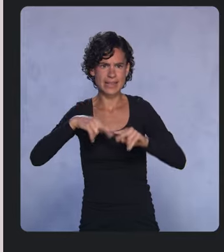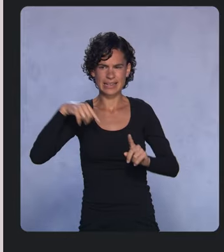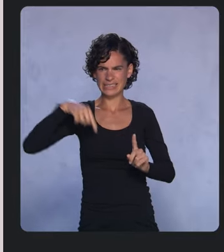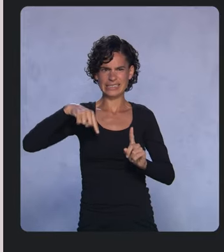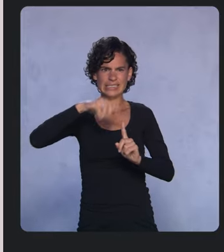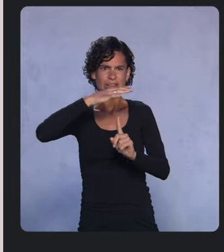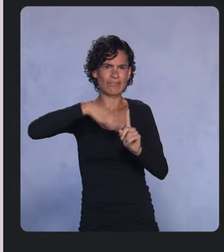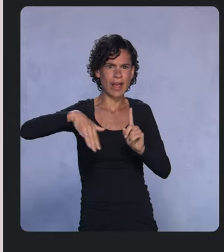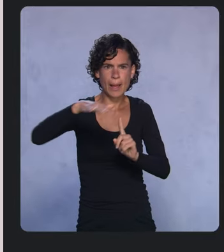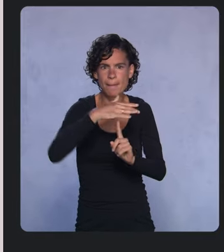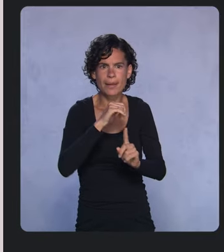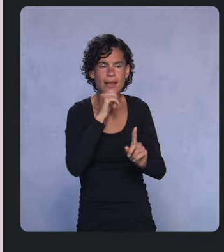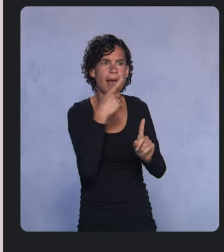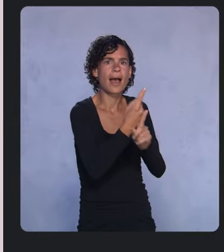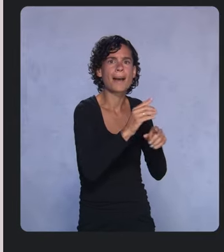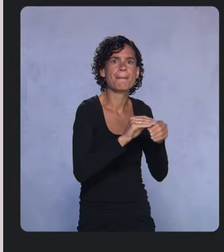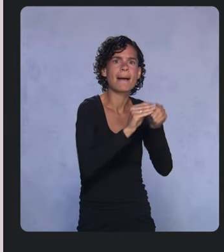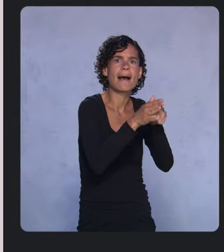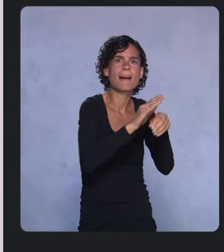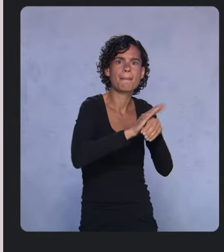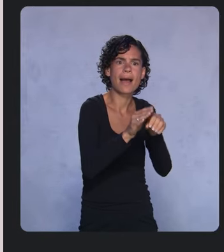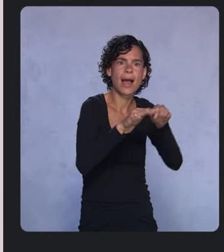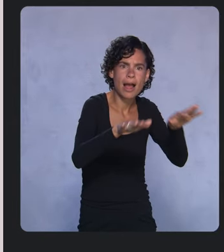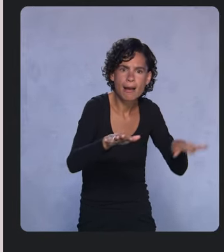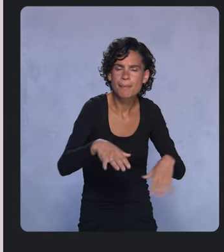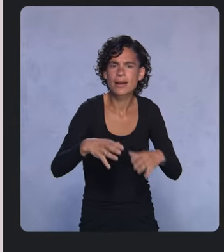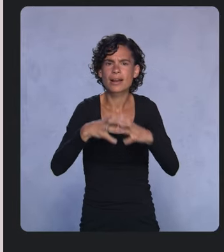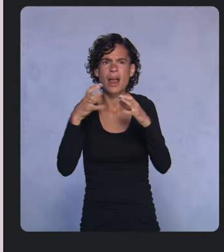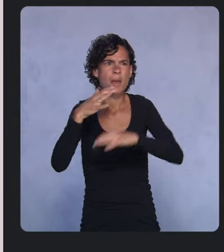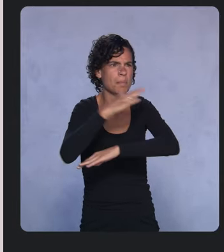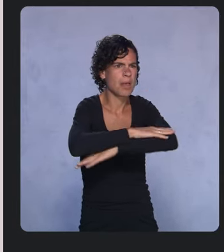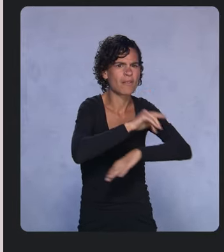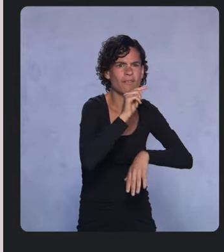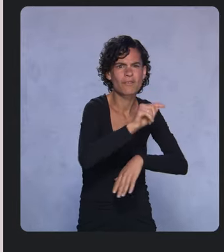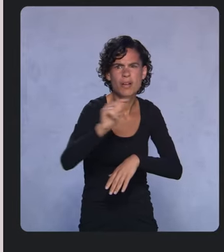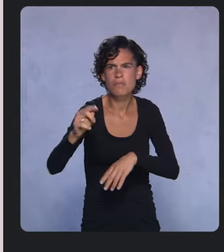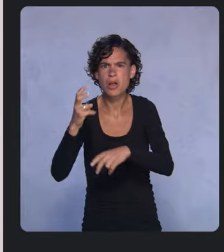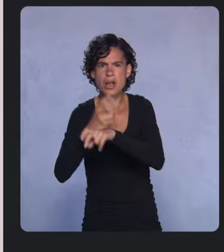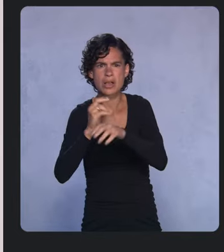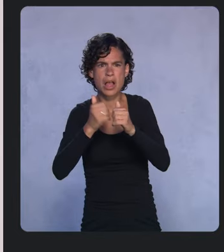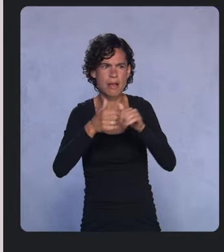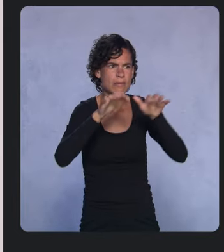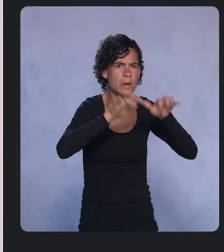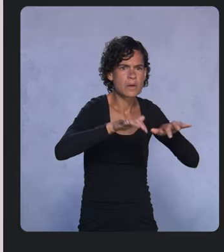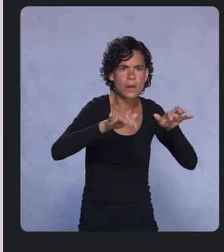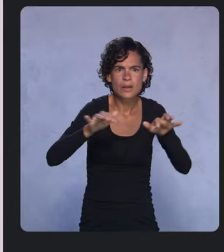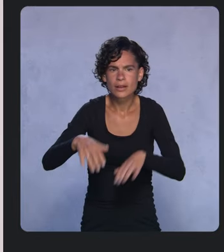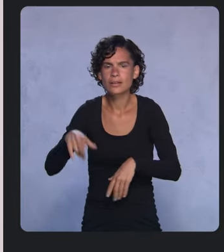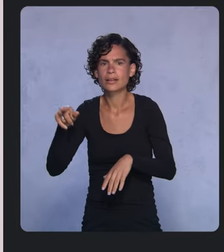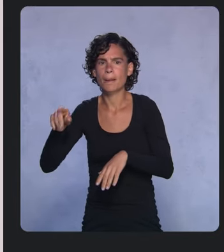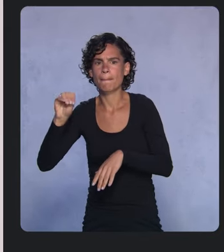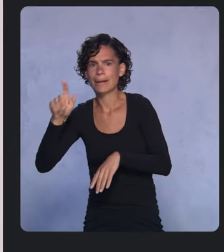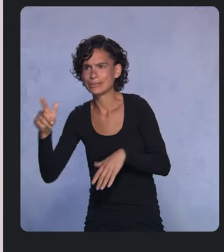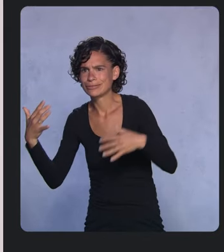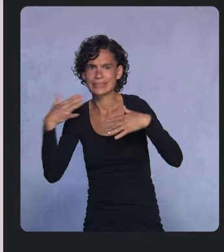It's challenging to code for multiple platforms. It can be hard to integrate machine learning, and it’s complex to manage user data safely